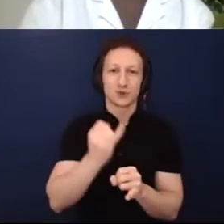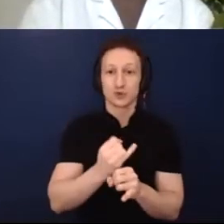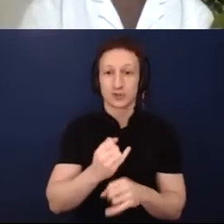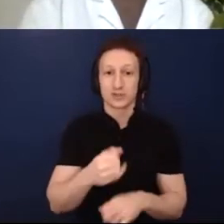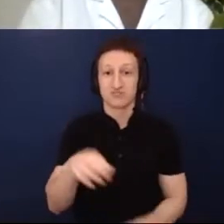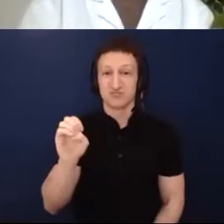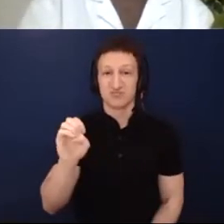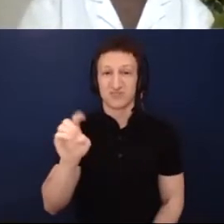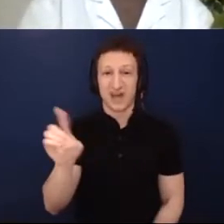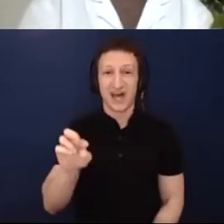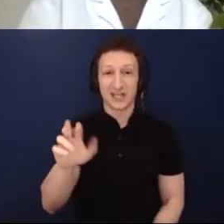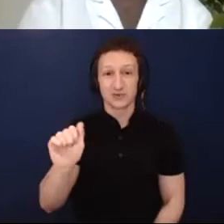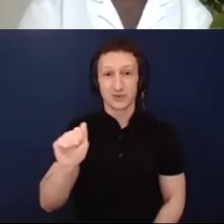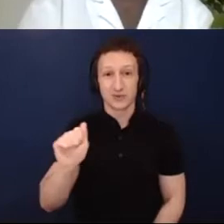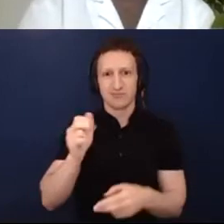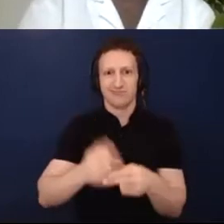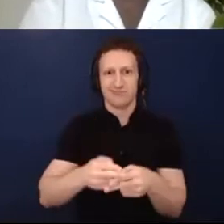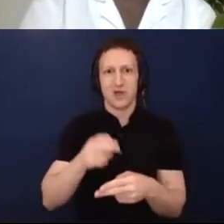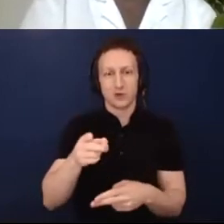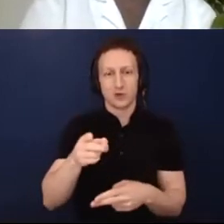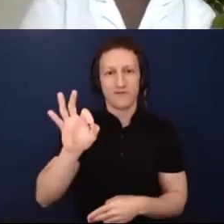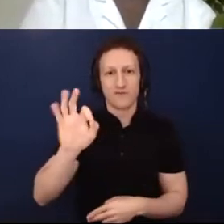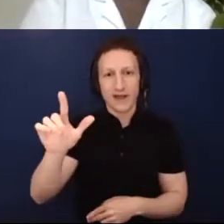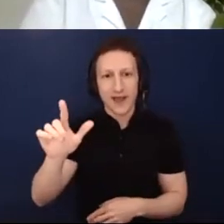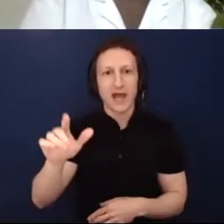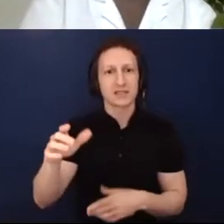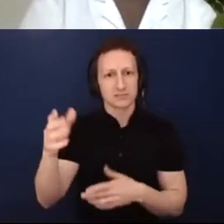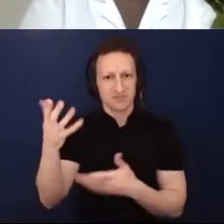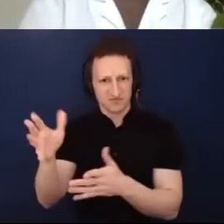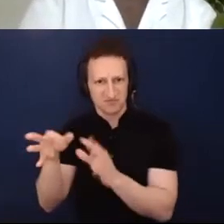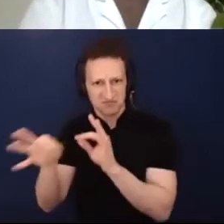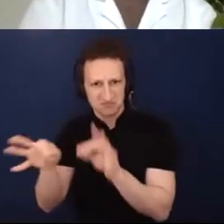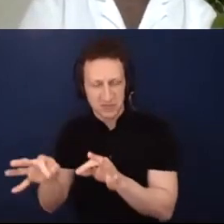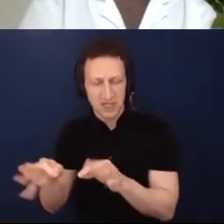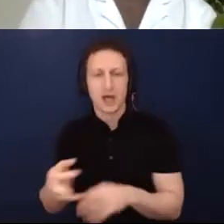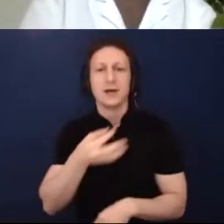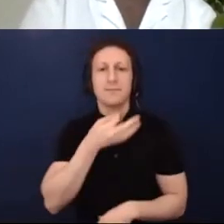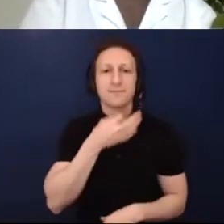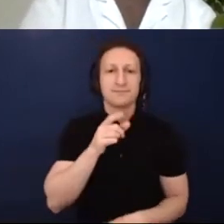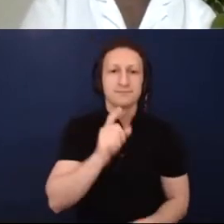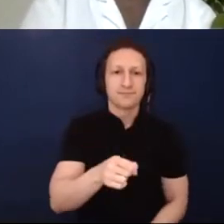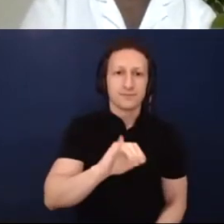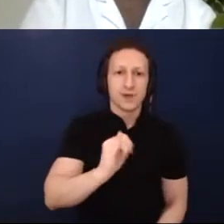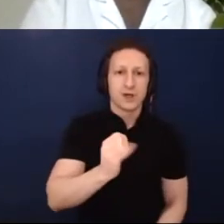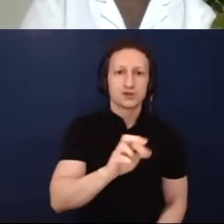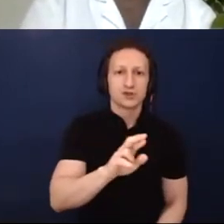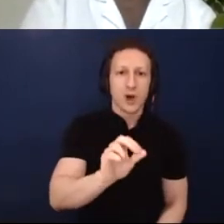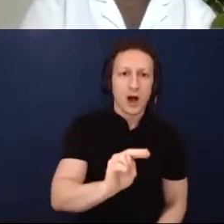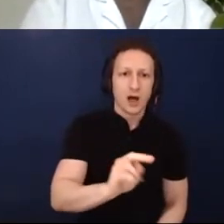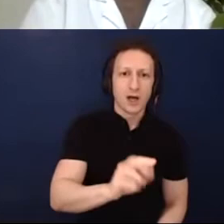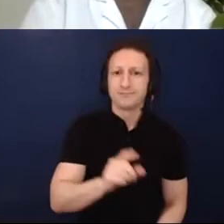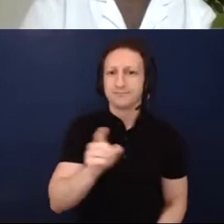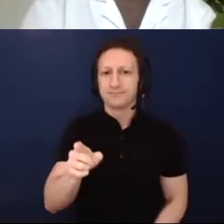But Jerron and Alexandria, as artists as well, I wondered if you could speak a